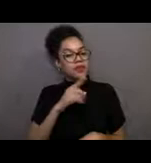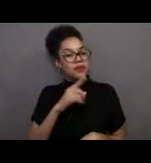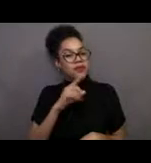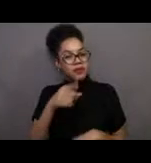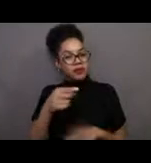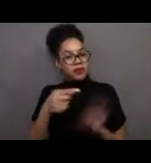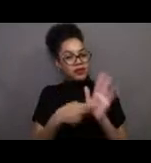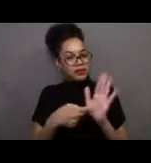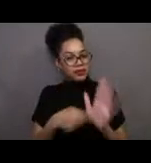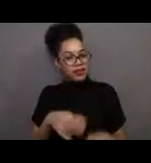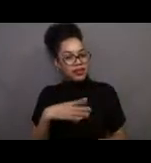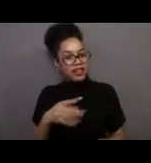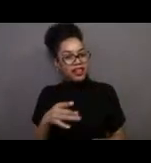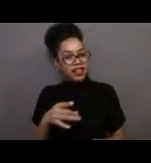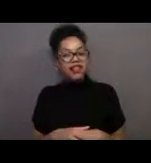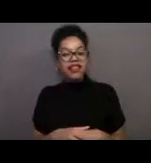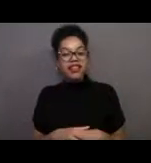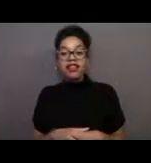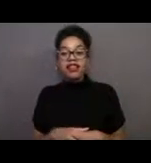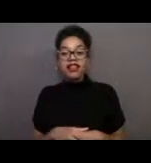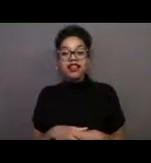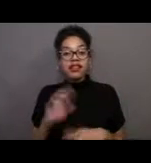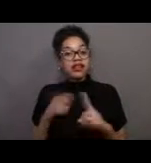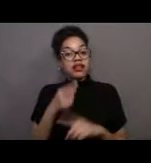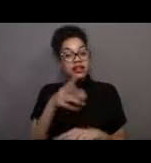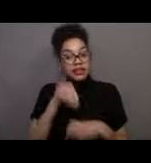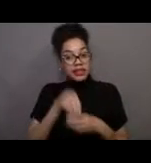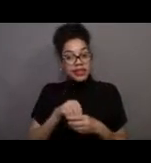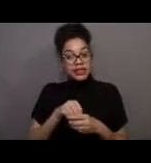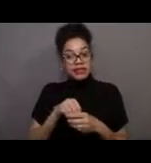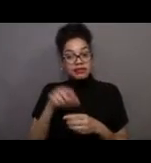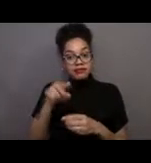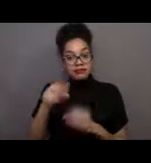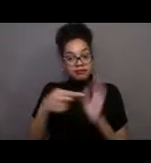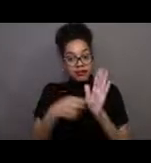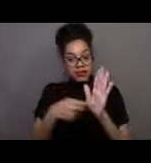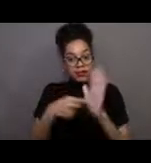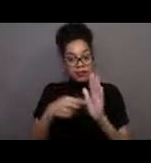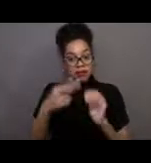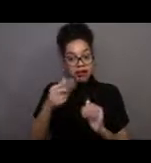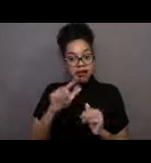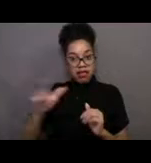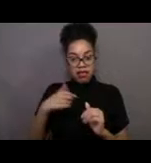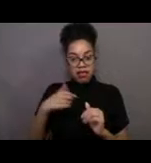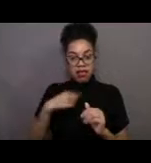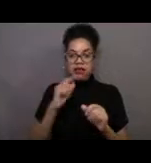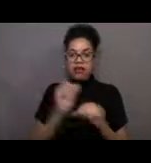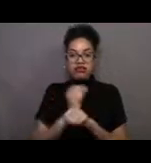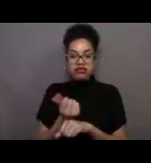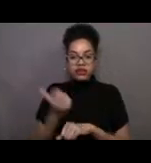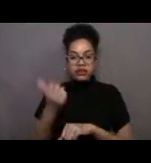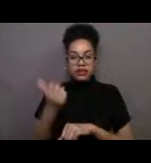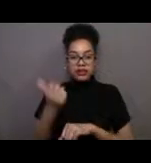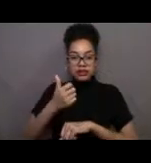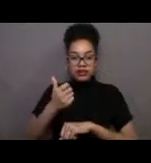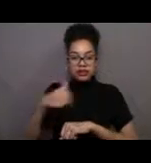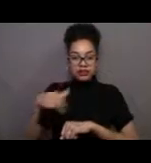And so when you're in the exhibit hall, are you standing under a kelp at any point? Yes?